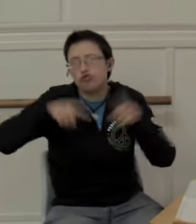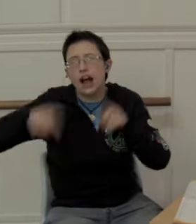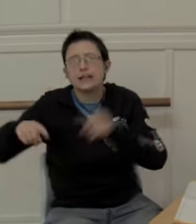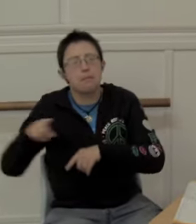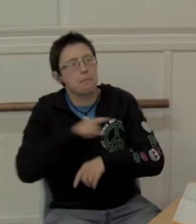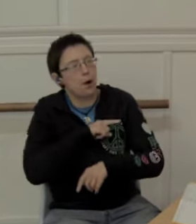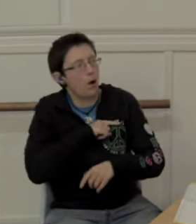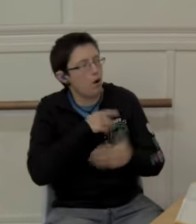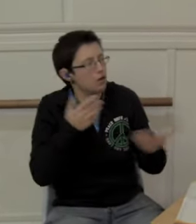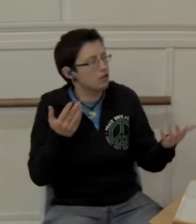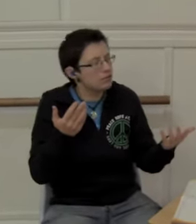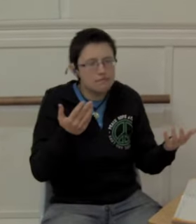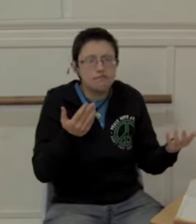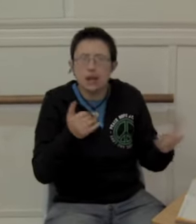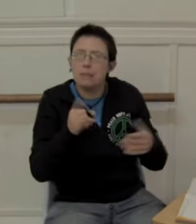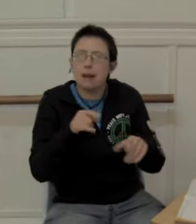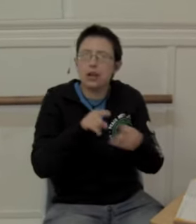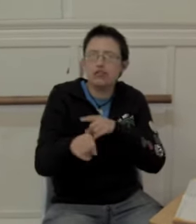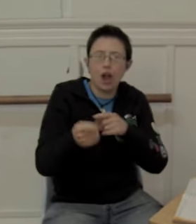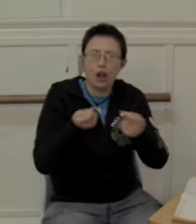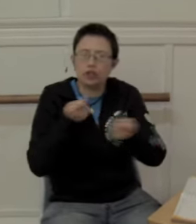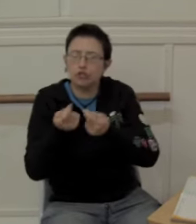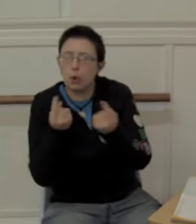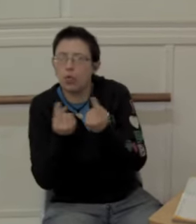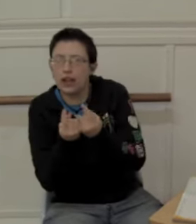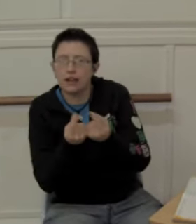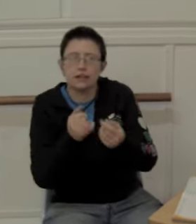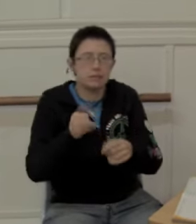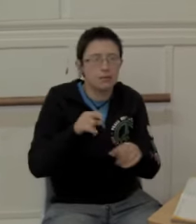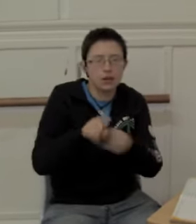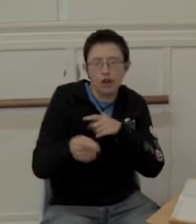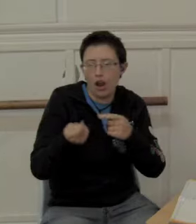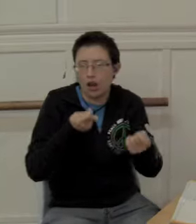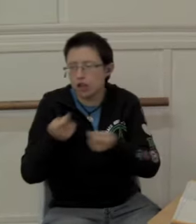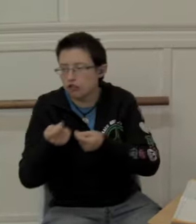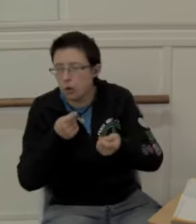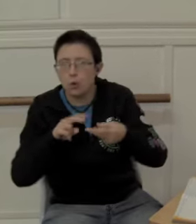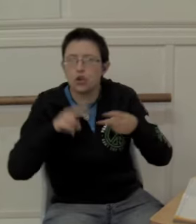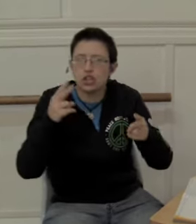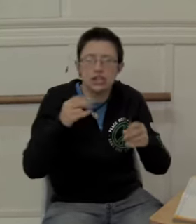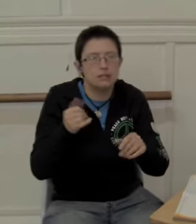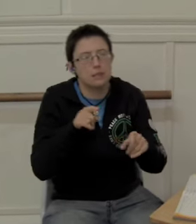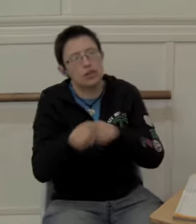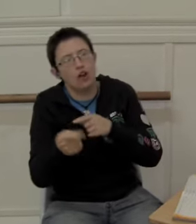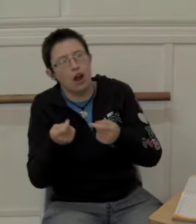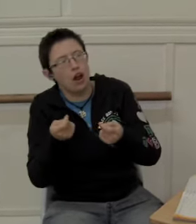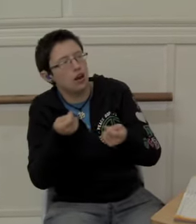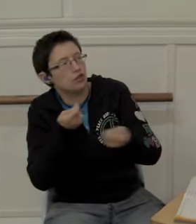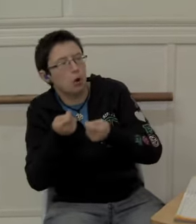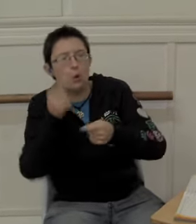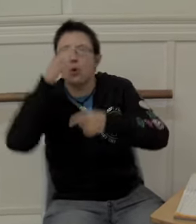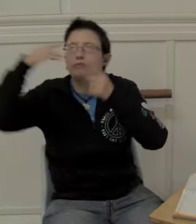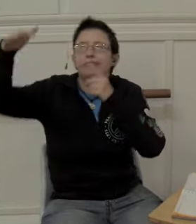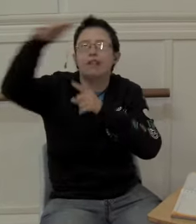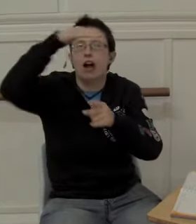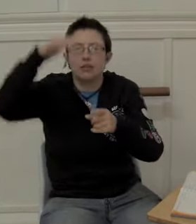'Random' because maybe you are trying to control things, control genes or control society